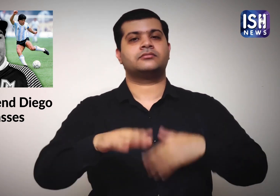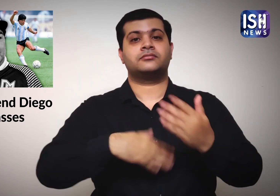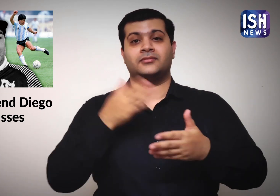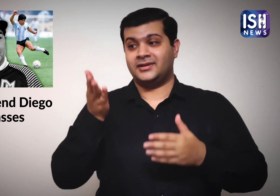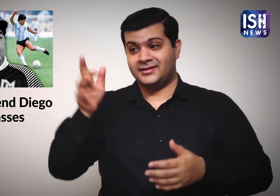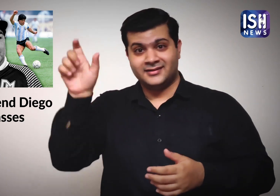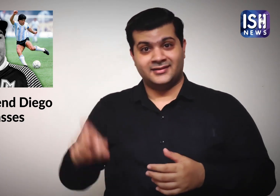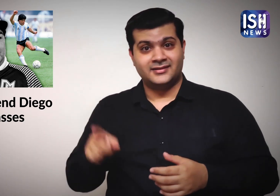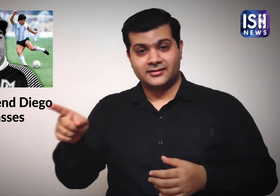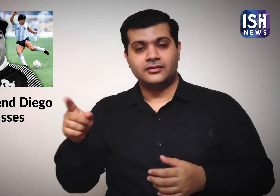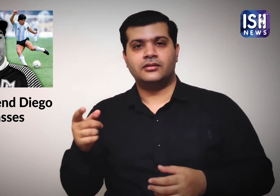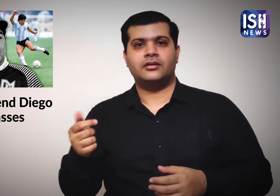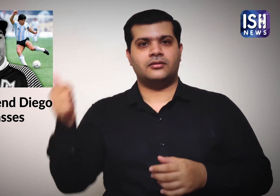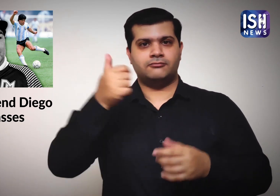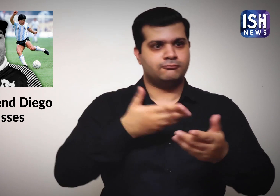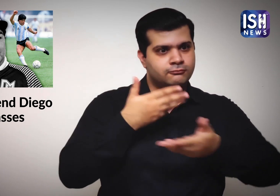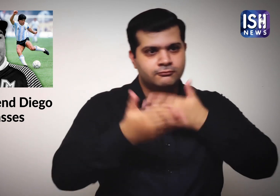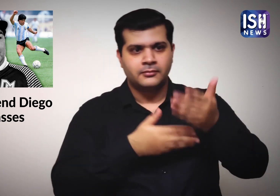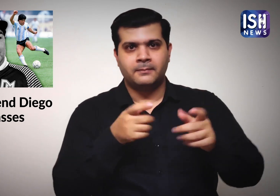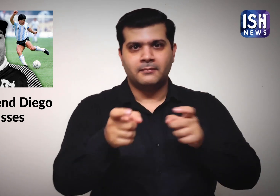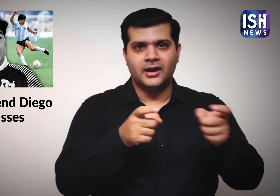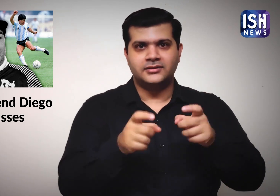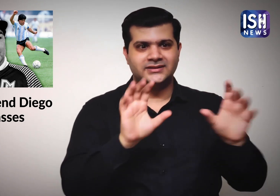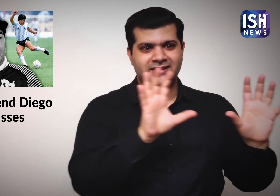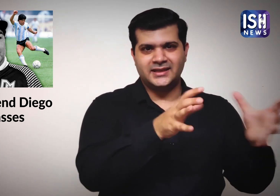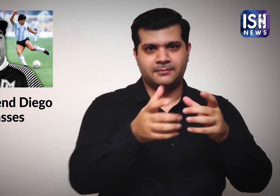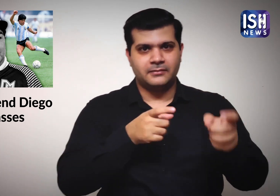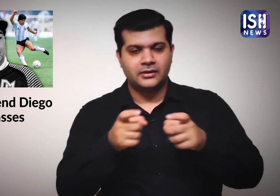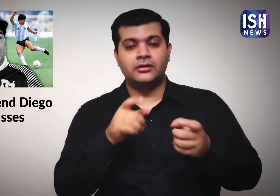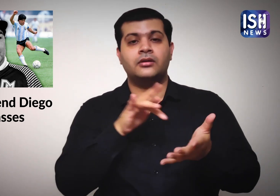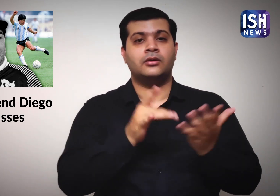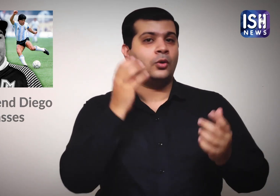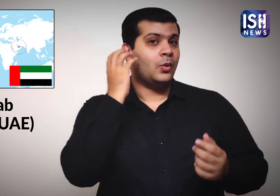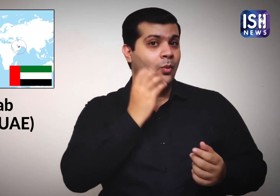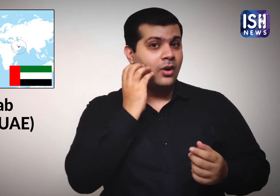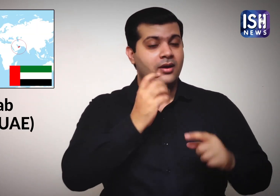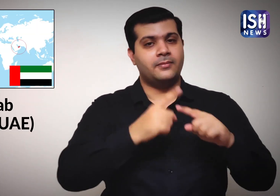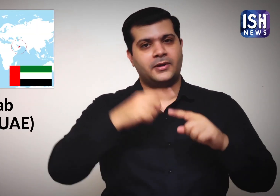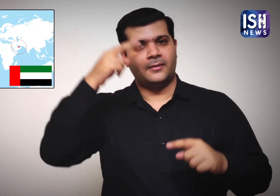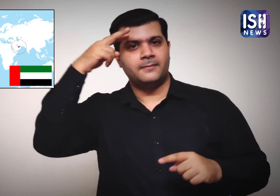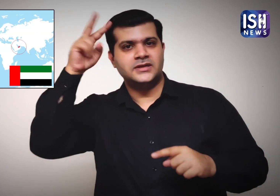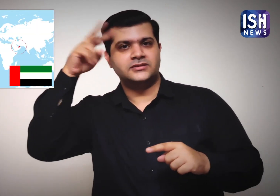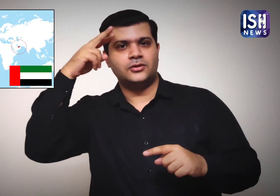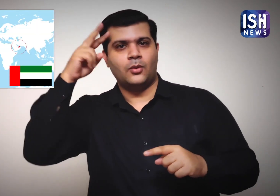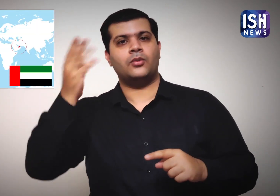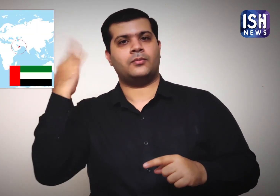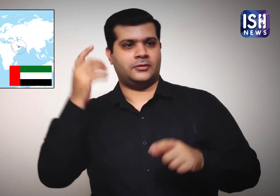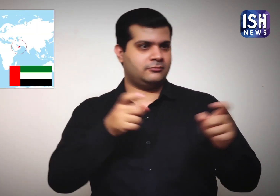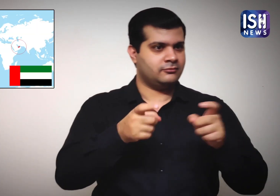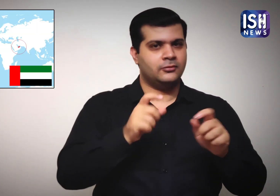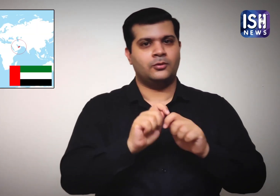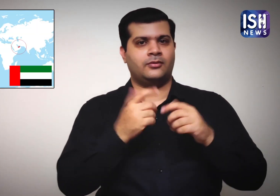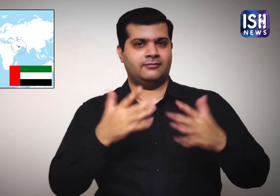He went on to manage teams for the United Arab Emirates (UAE) and Mexico as well.